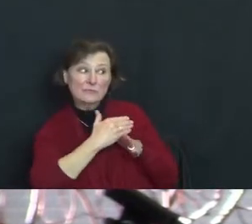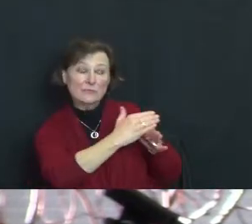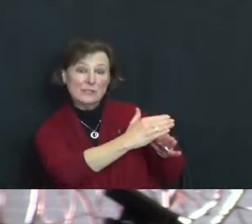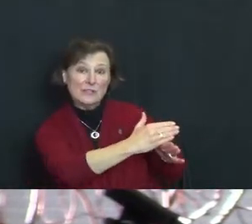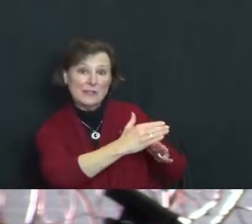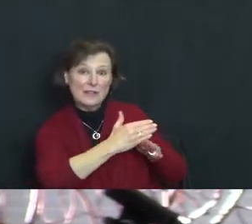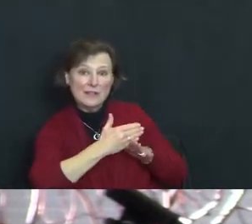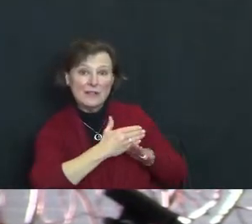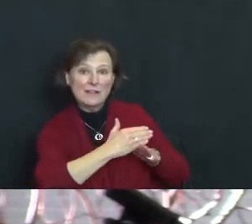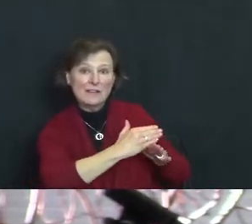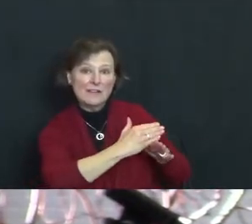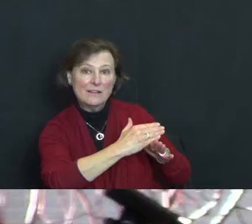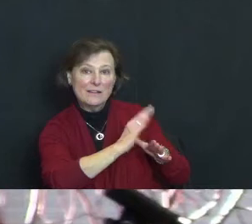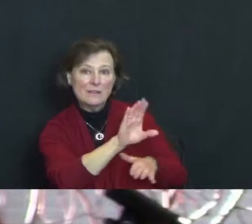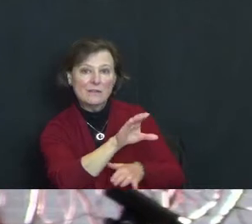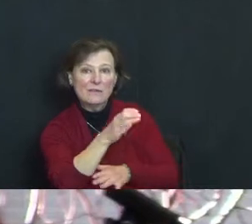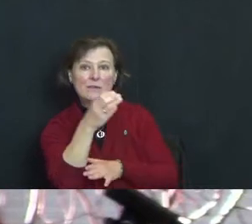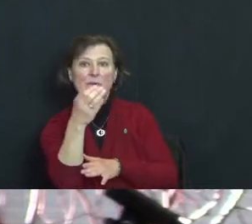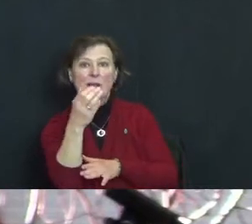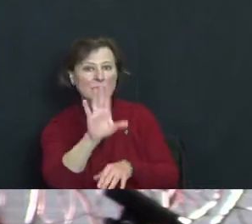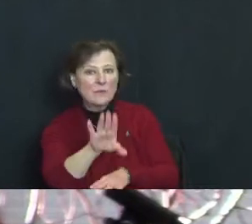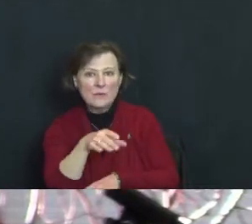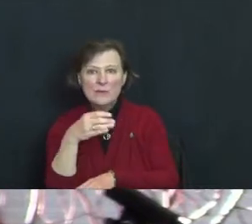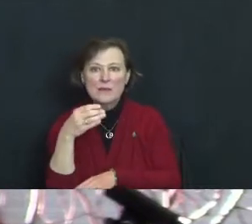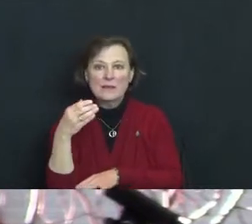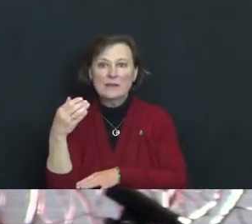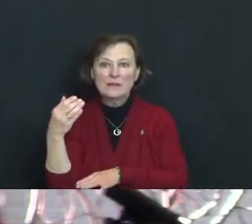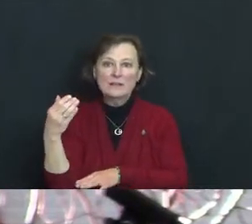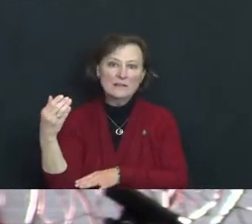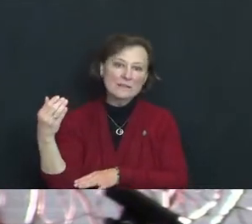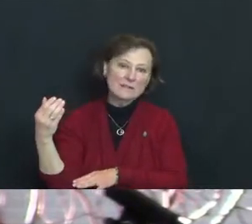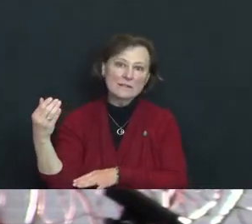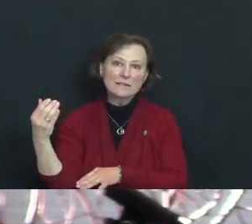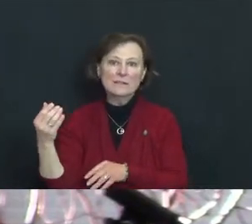Noel, Noel.